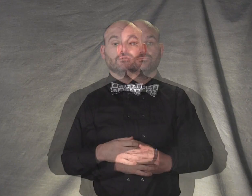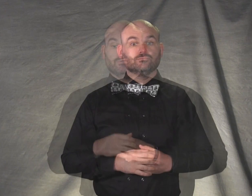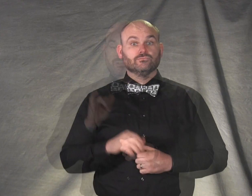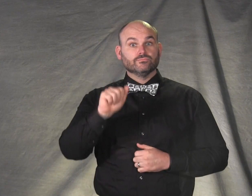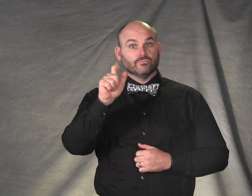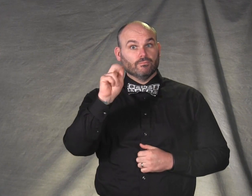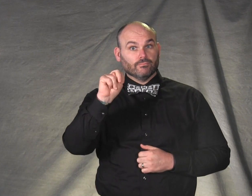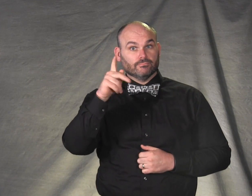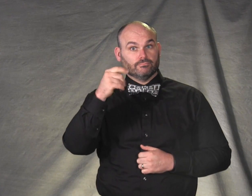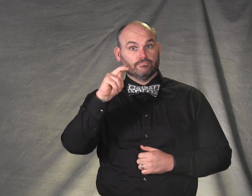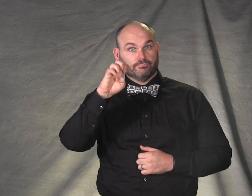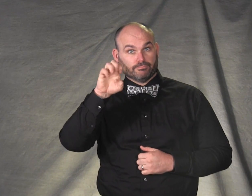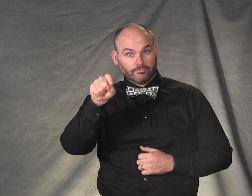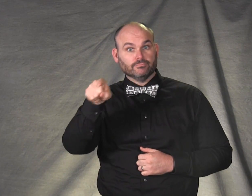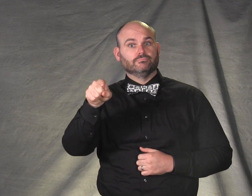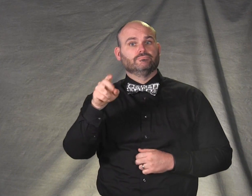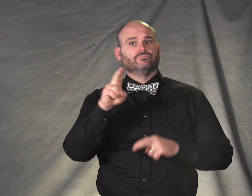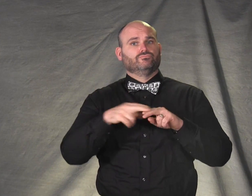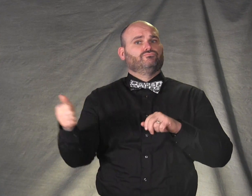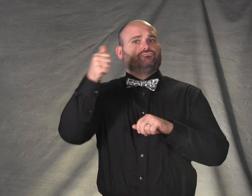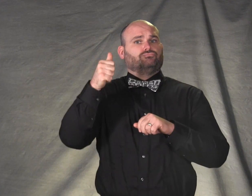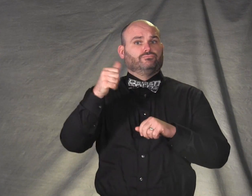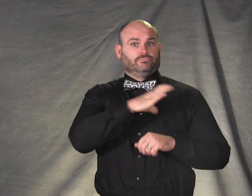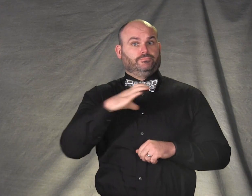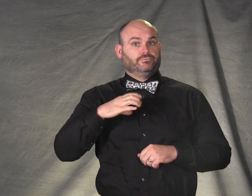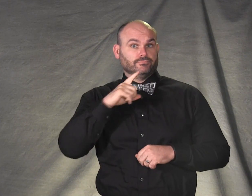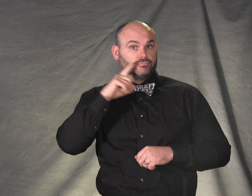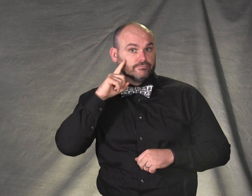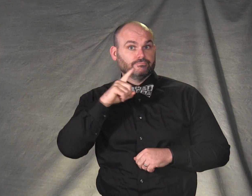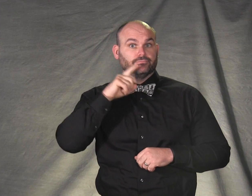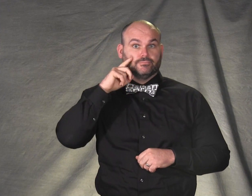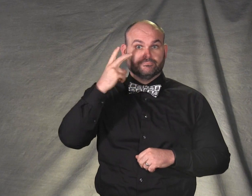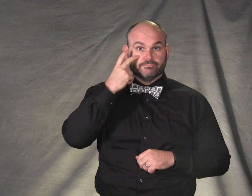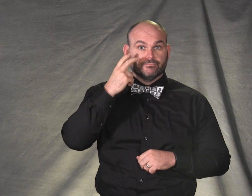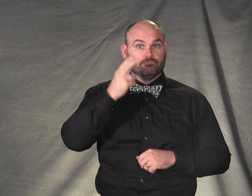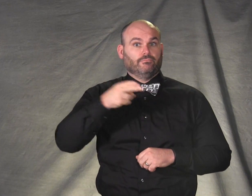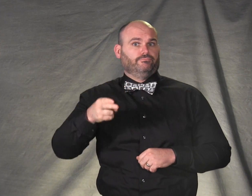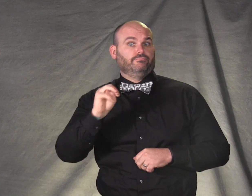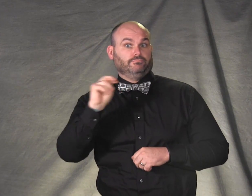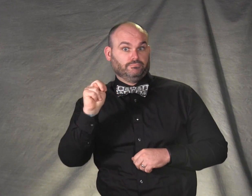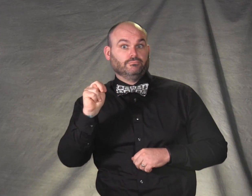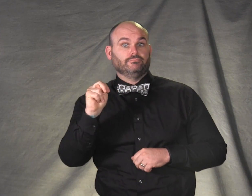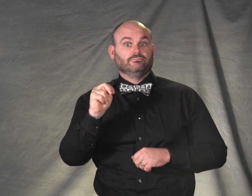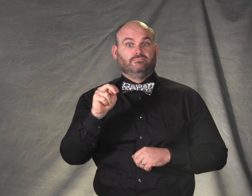Alan Parnes, Chair of the Commission of Deaf, DeafBlind